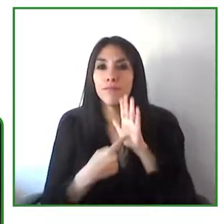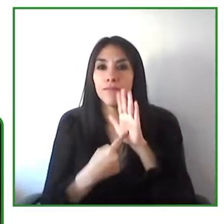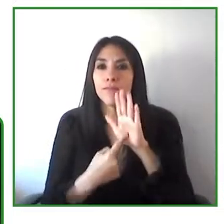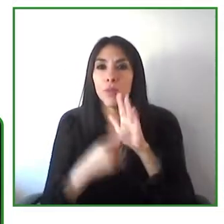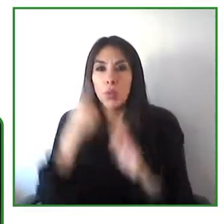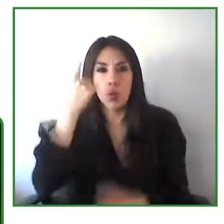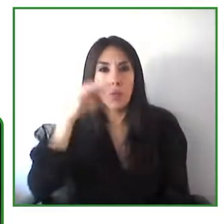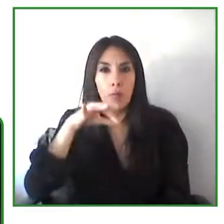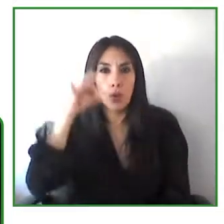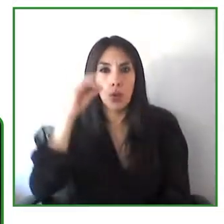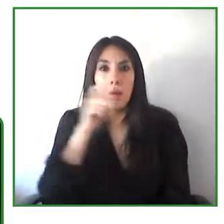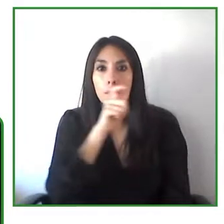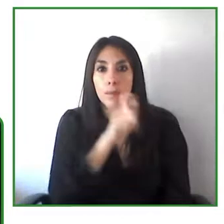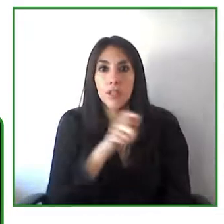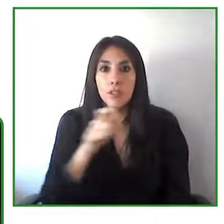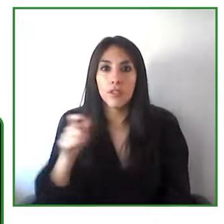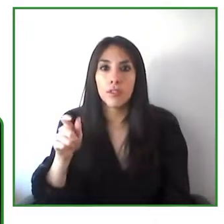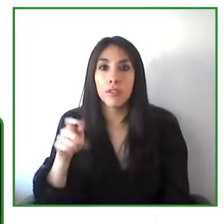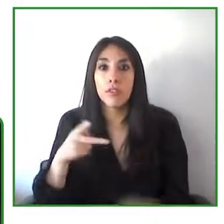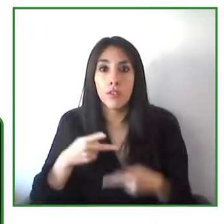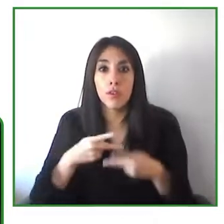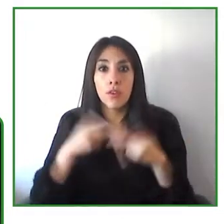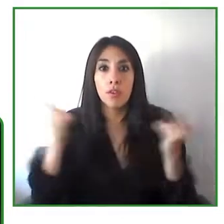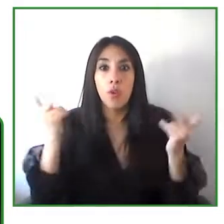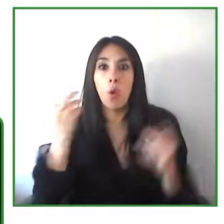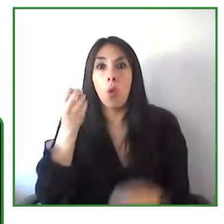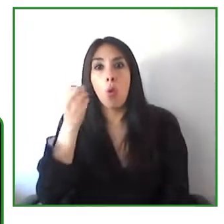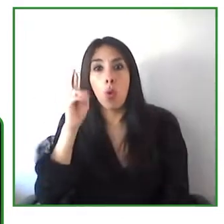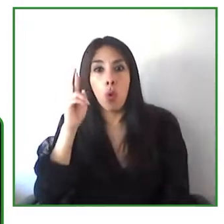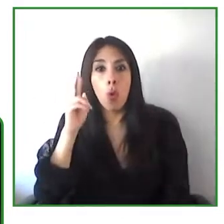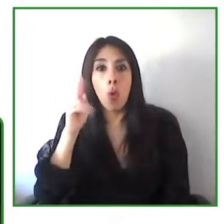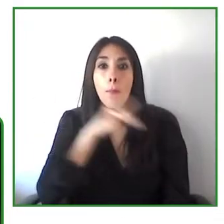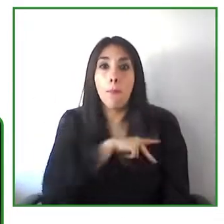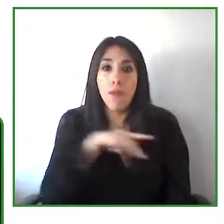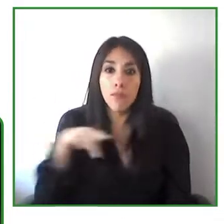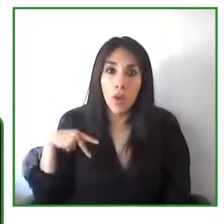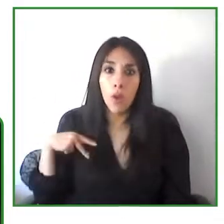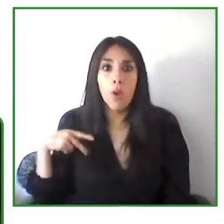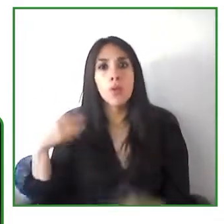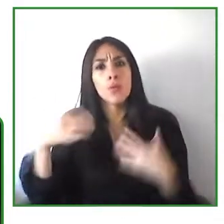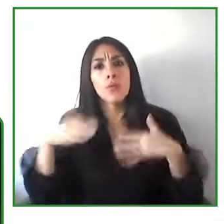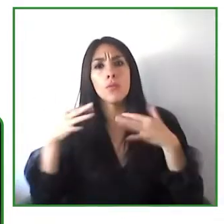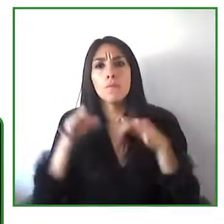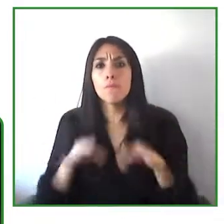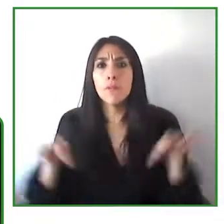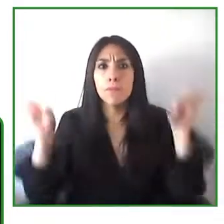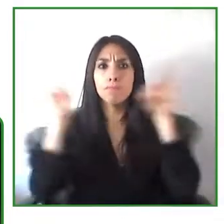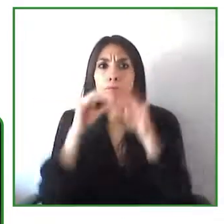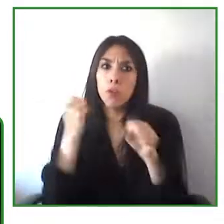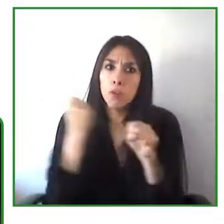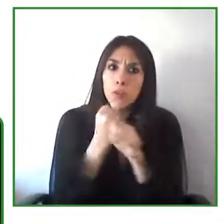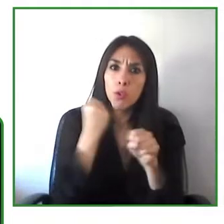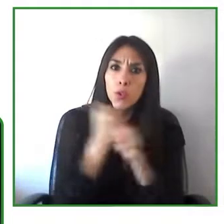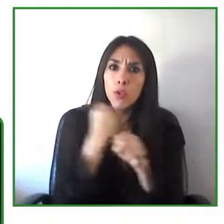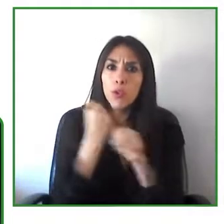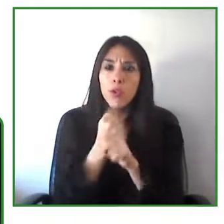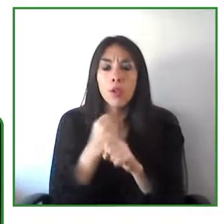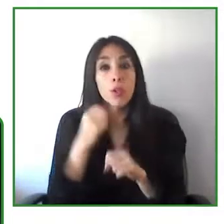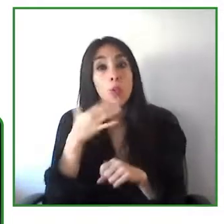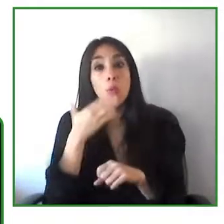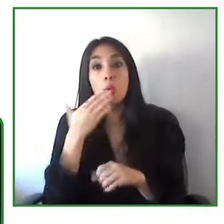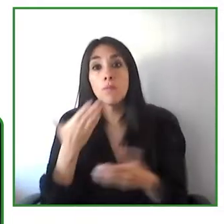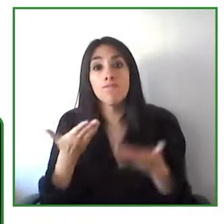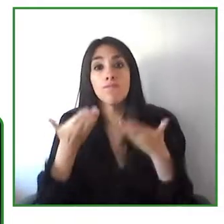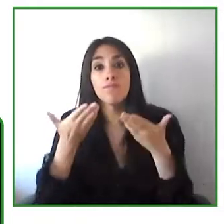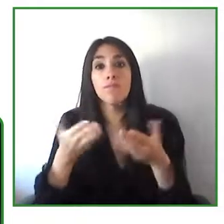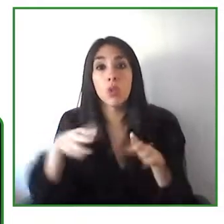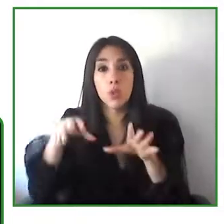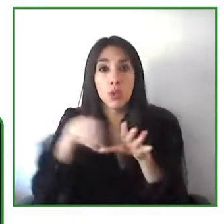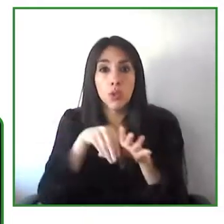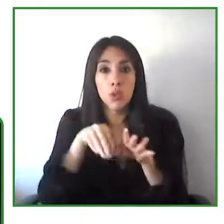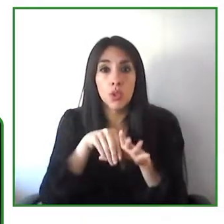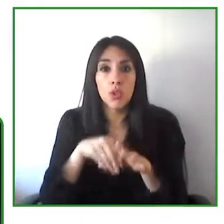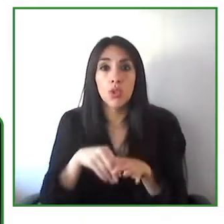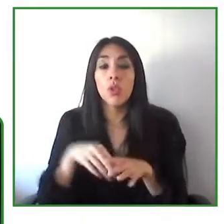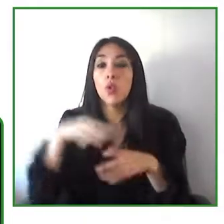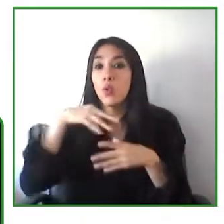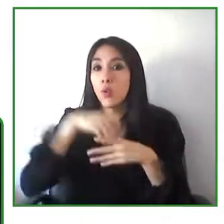towards a more inclusive community but also civil society is crucial in this process.